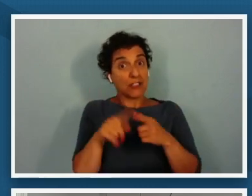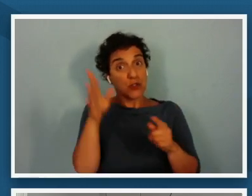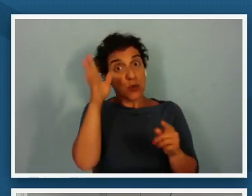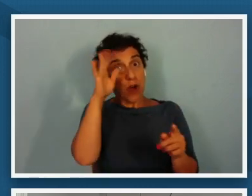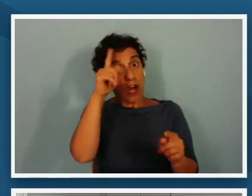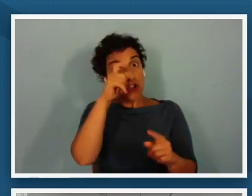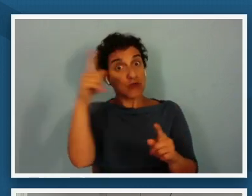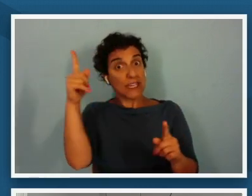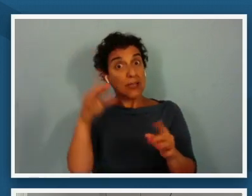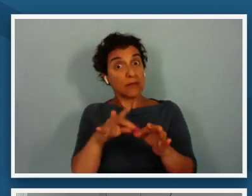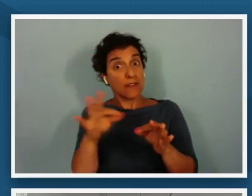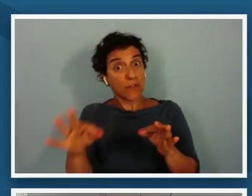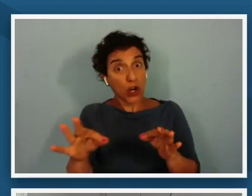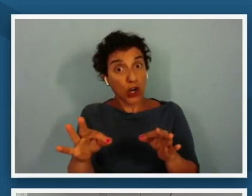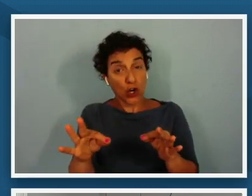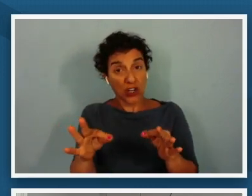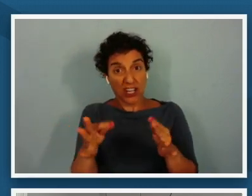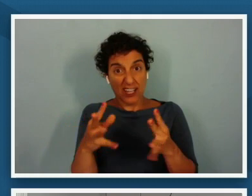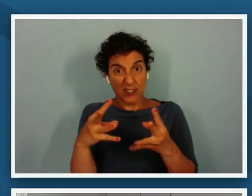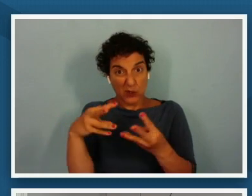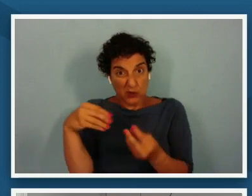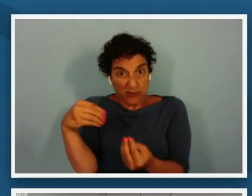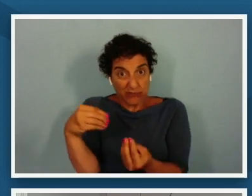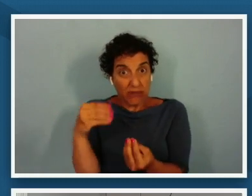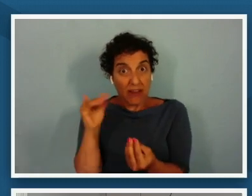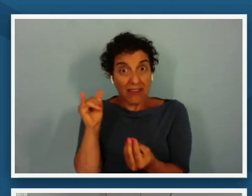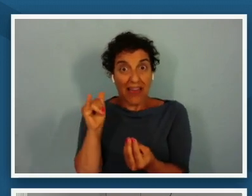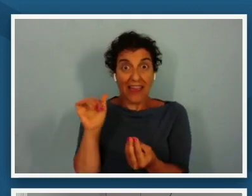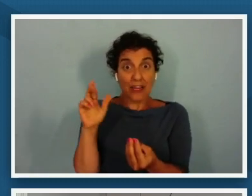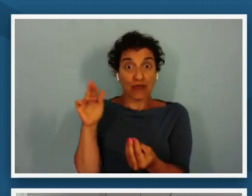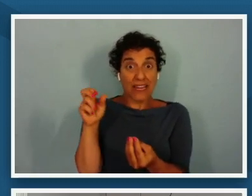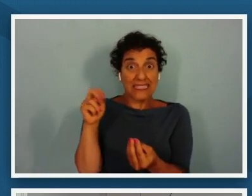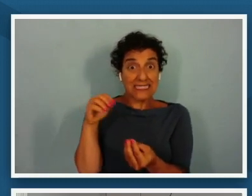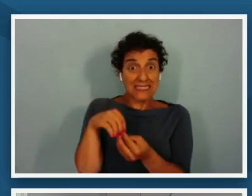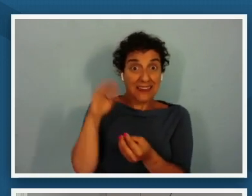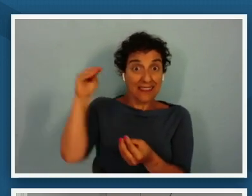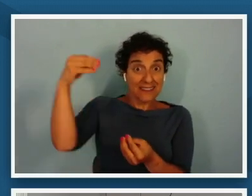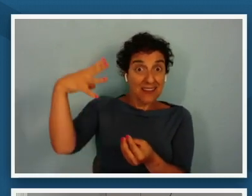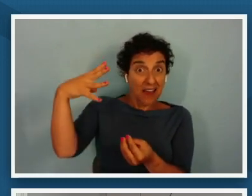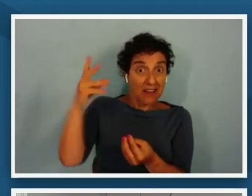dry up like a raisin in the sun